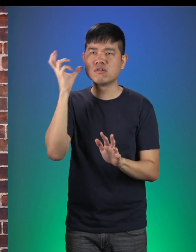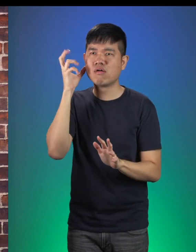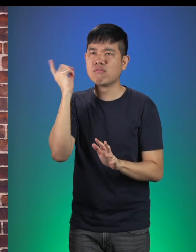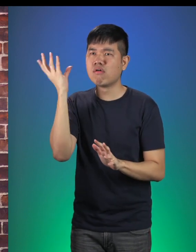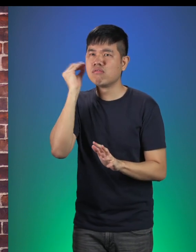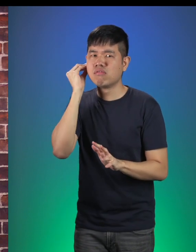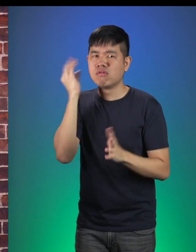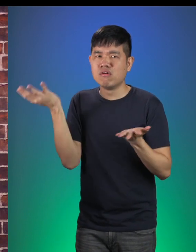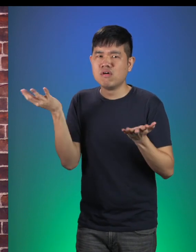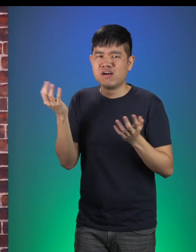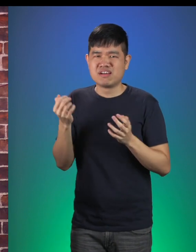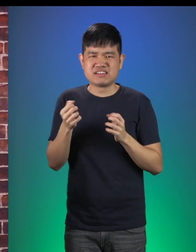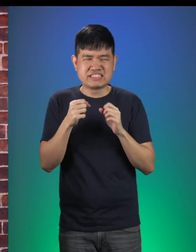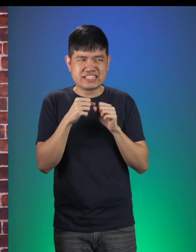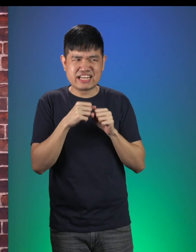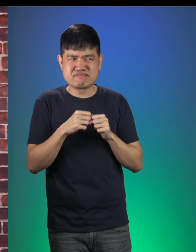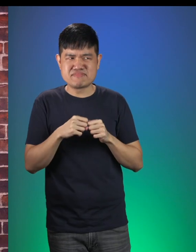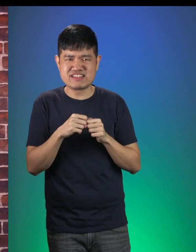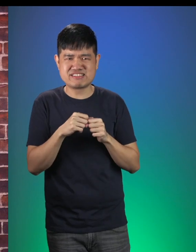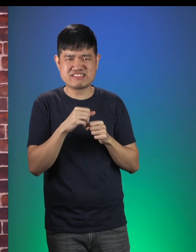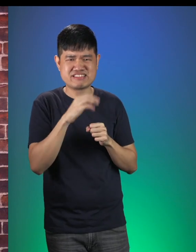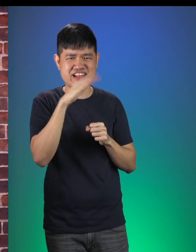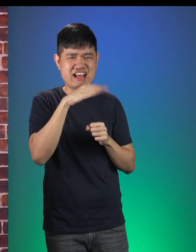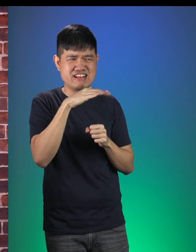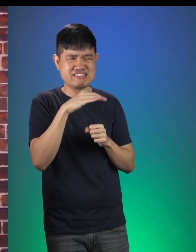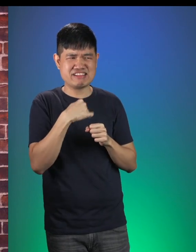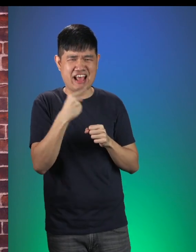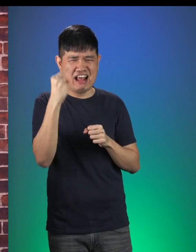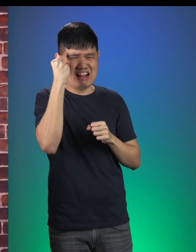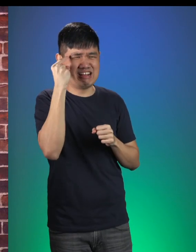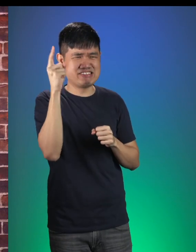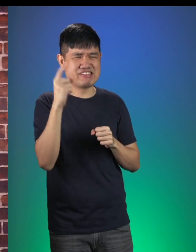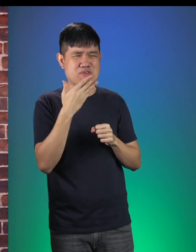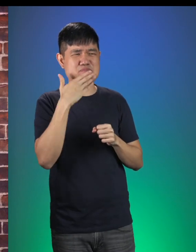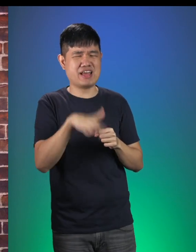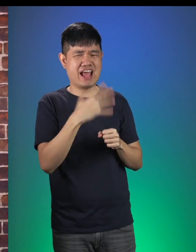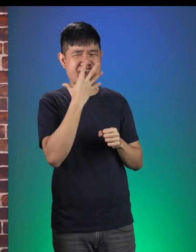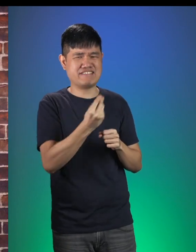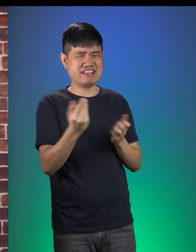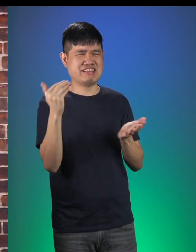Pig 2: Err... [pig snorts] I think it’s the Big Bad Wolf again.